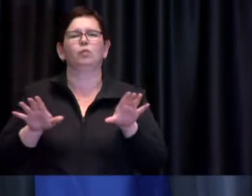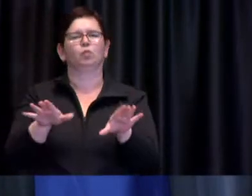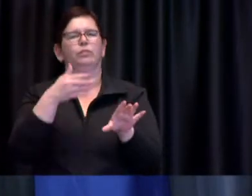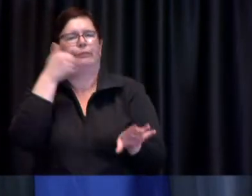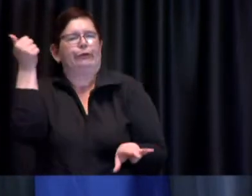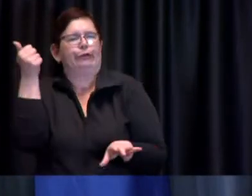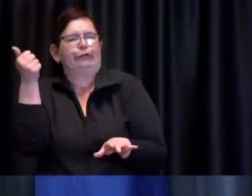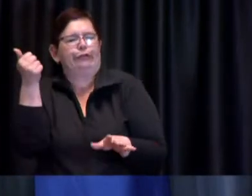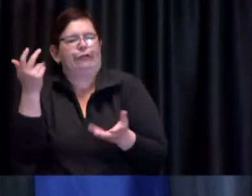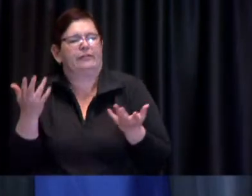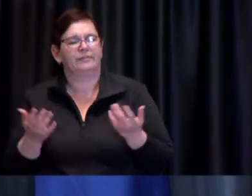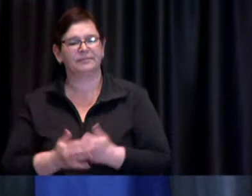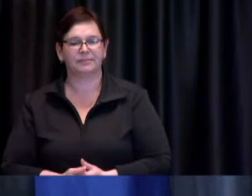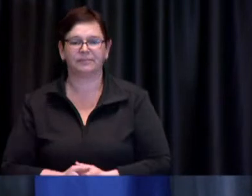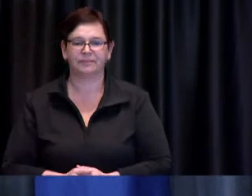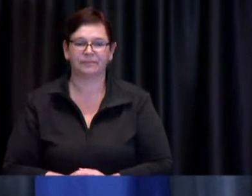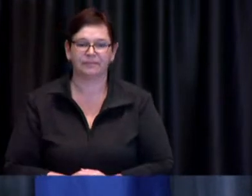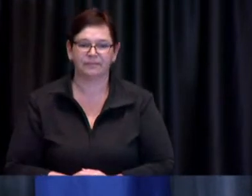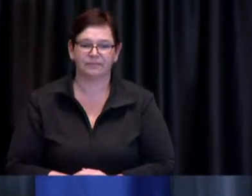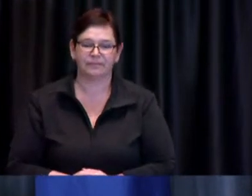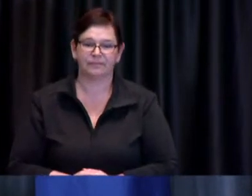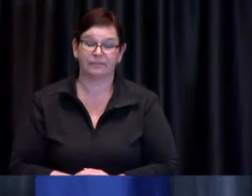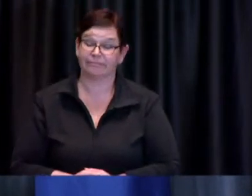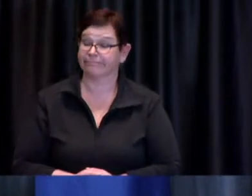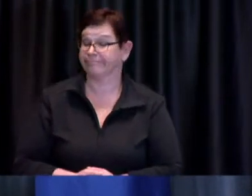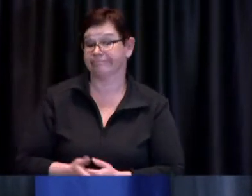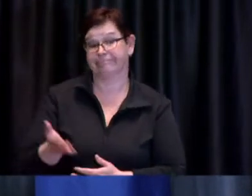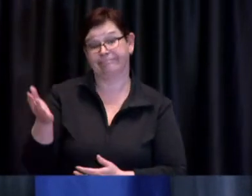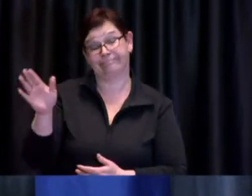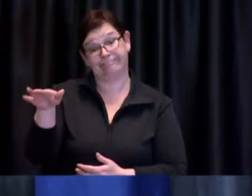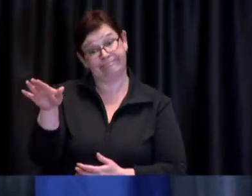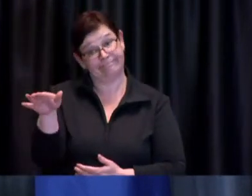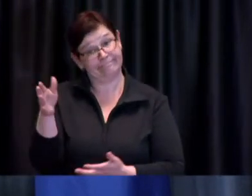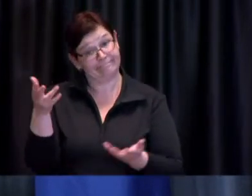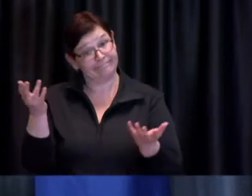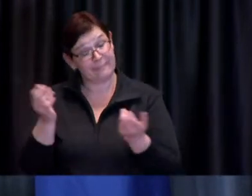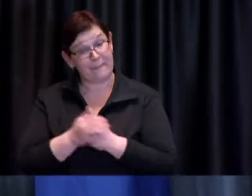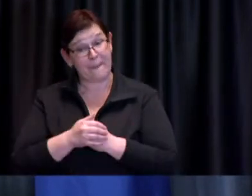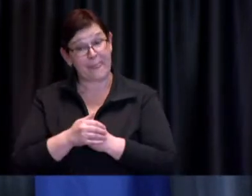Dr. de Villa: ah you know Francine I think that's a question that we may have to reflect on for some time